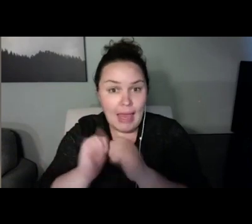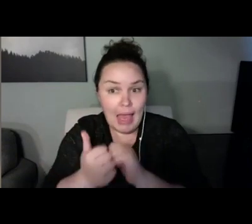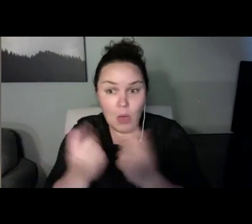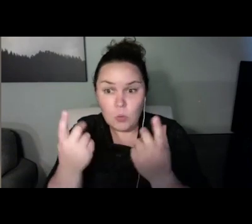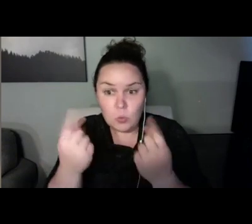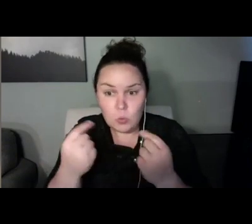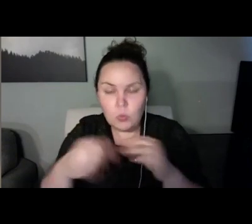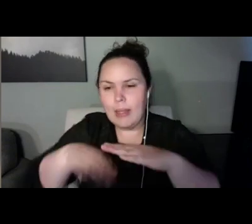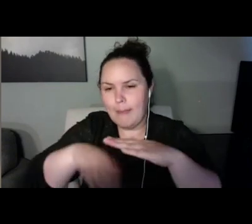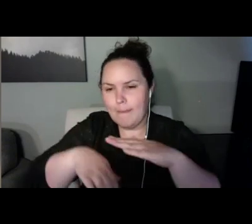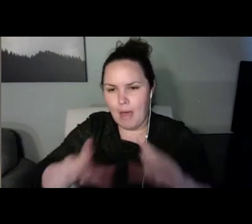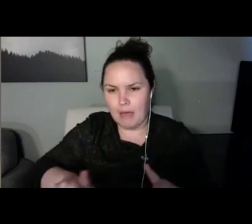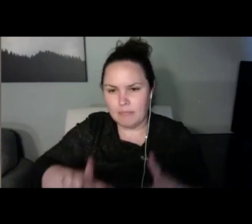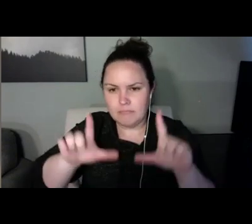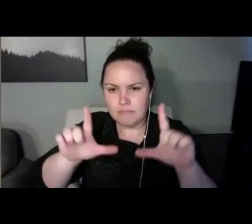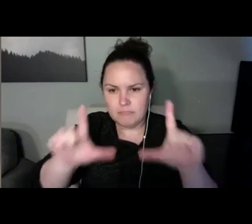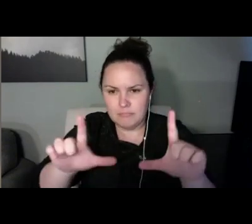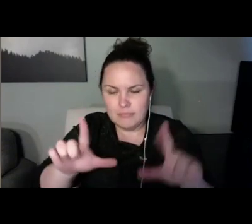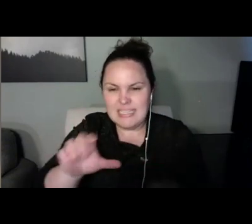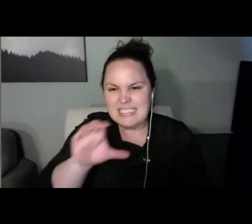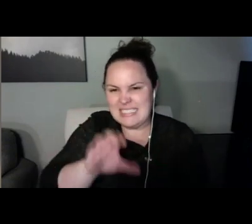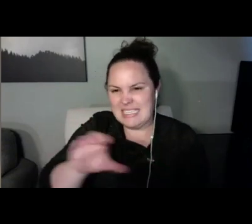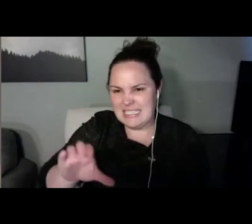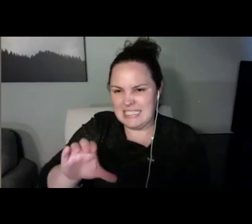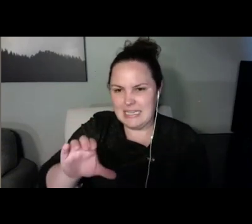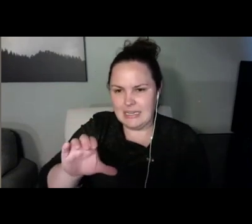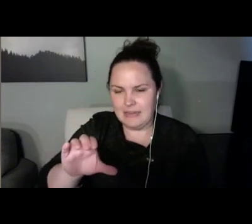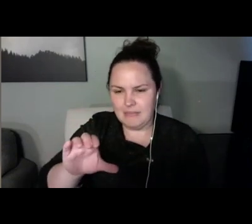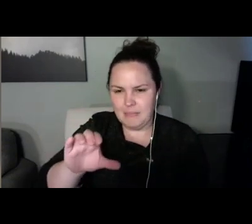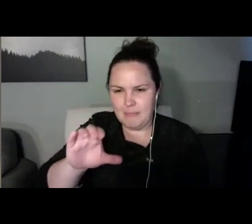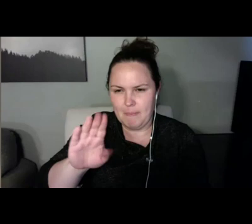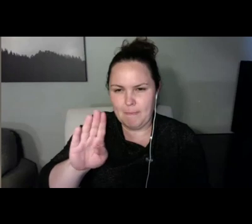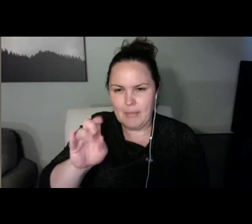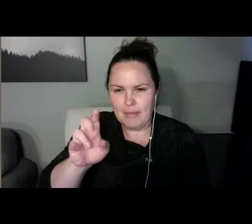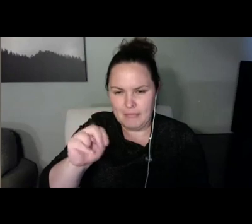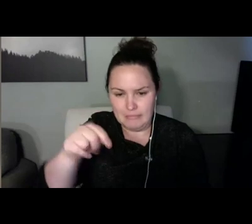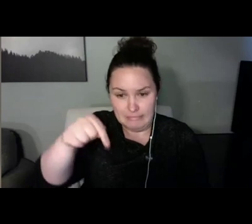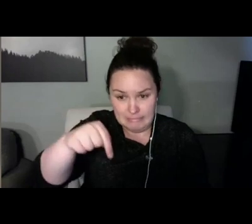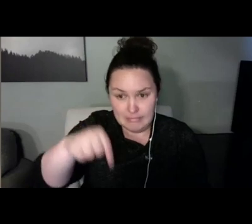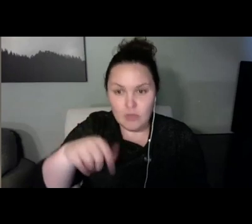screen is a CC button. You will want to click on that to view your